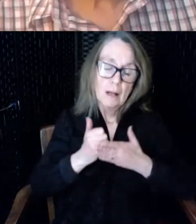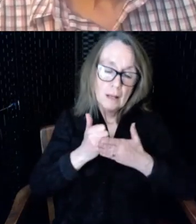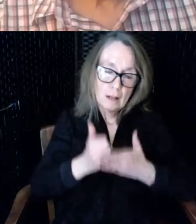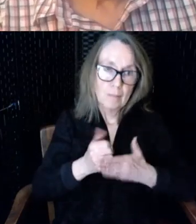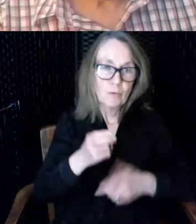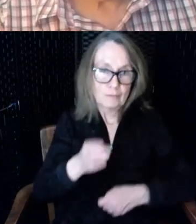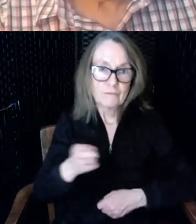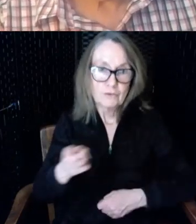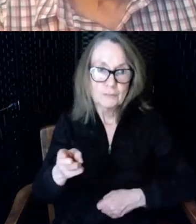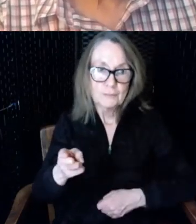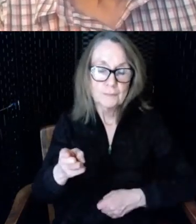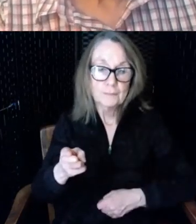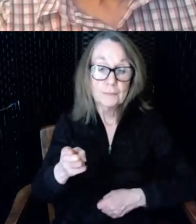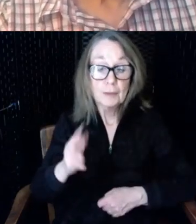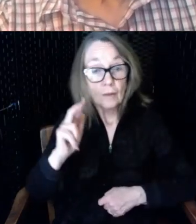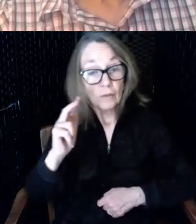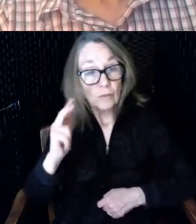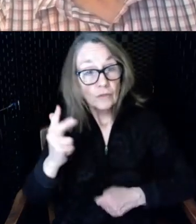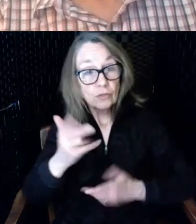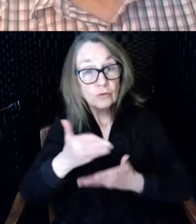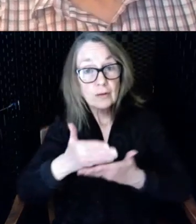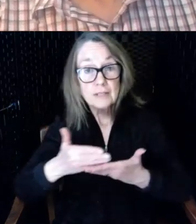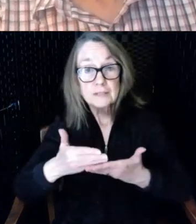third aspect of it is that because there's a direct